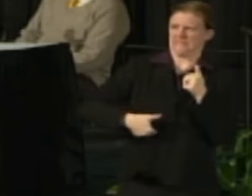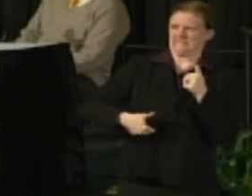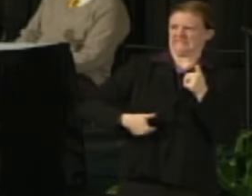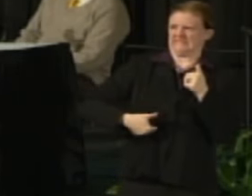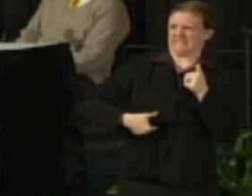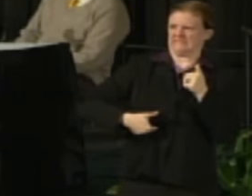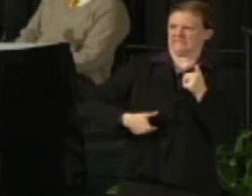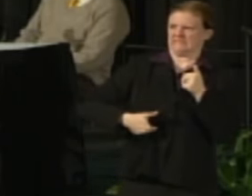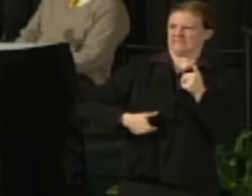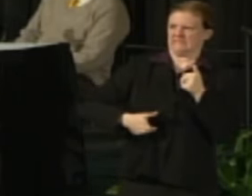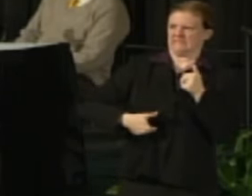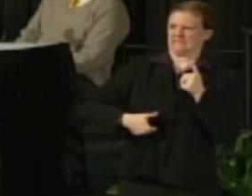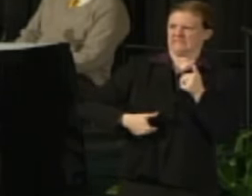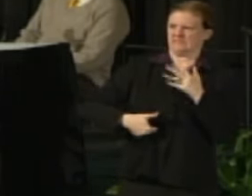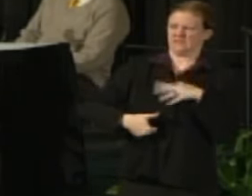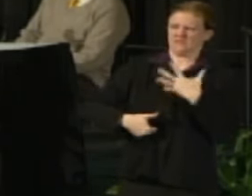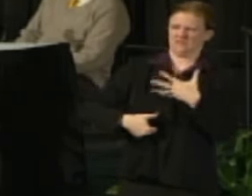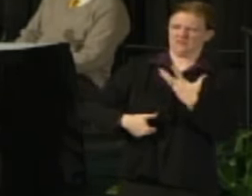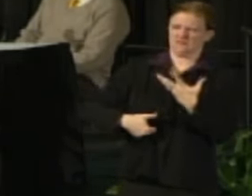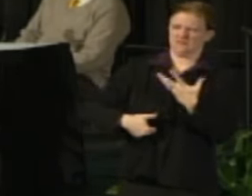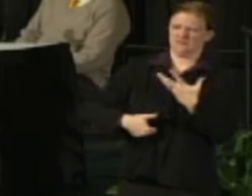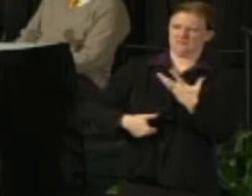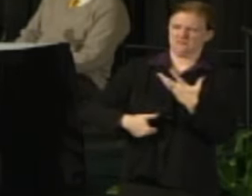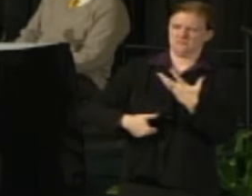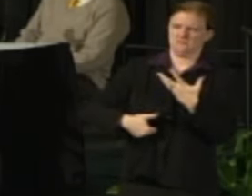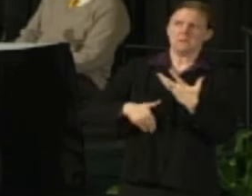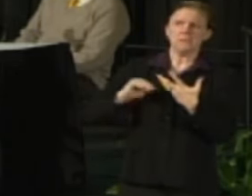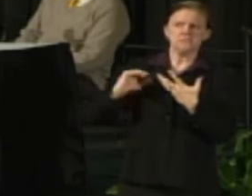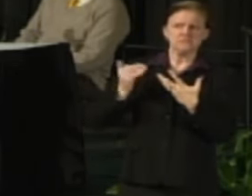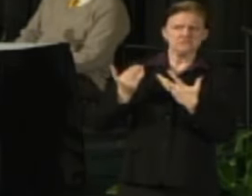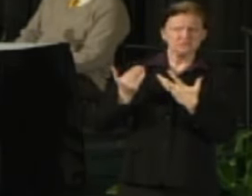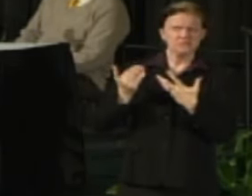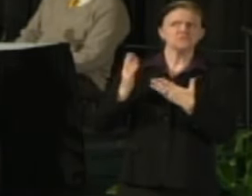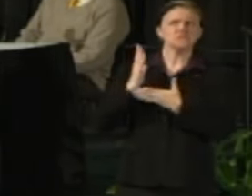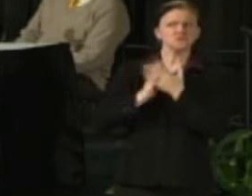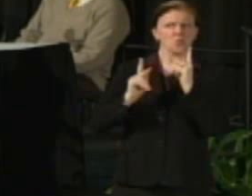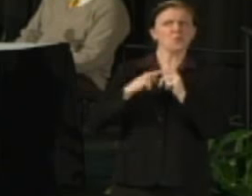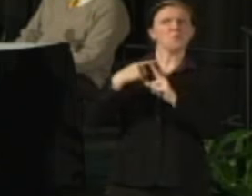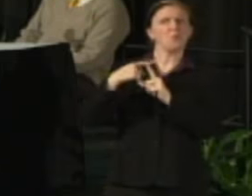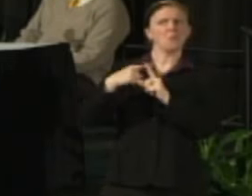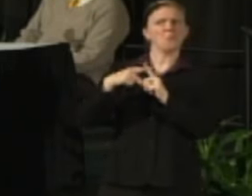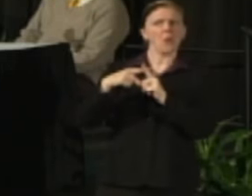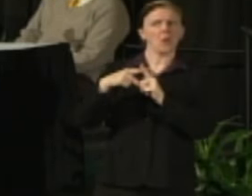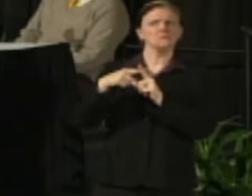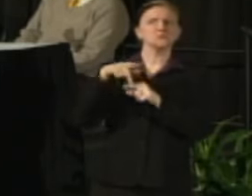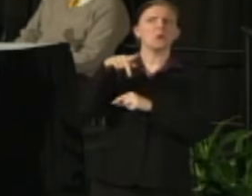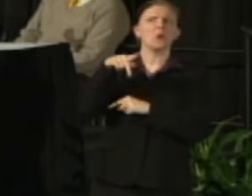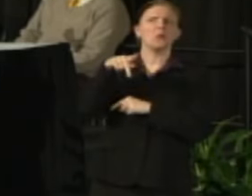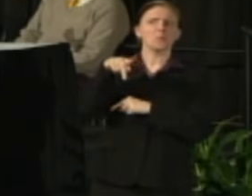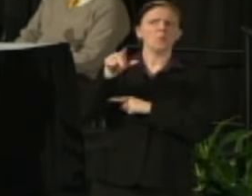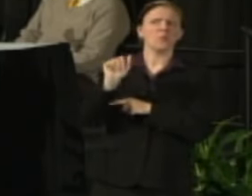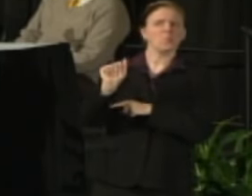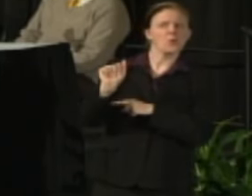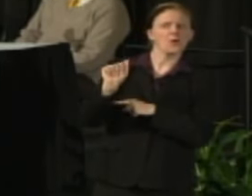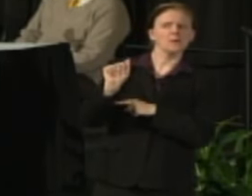when you said there's some sentiment for the Public Authority. This is your reflection on the mood of the Regents, quickly.